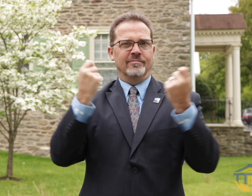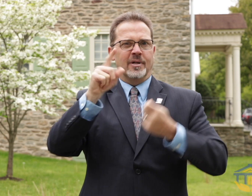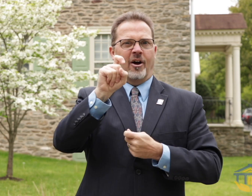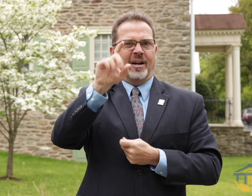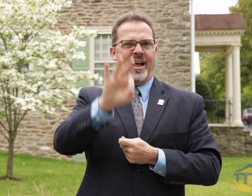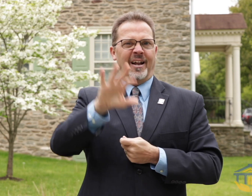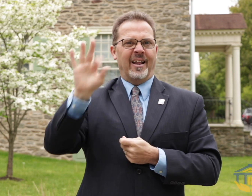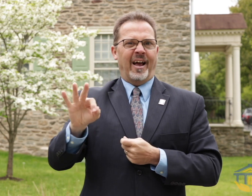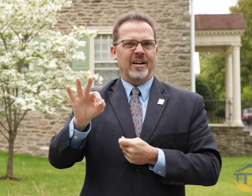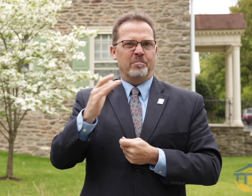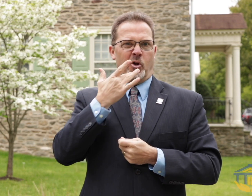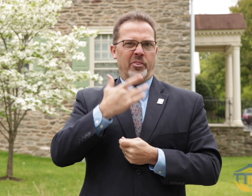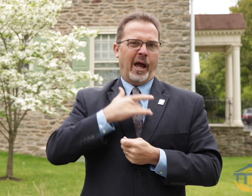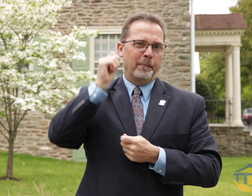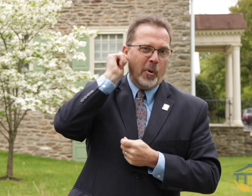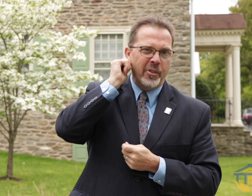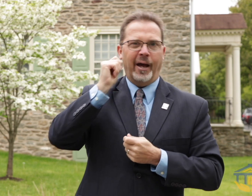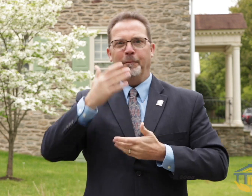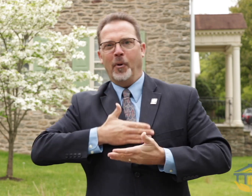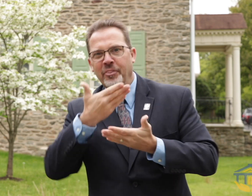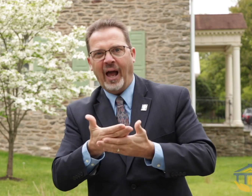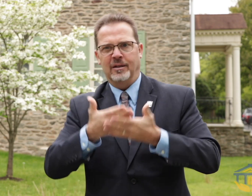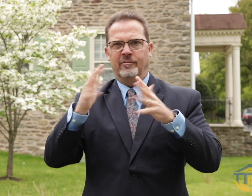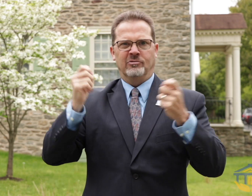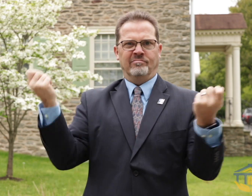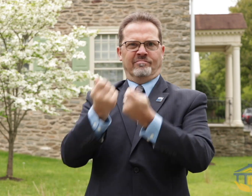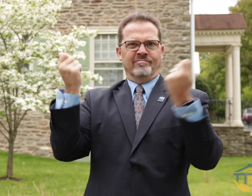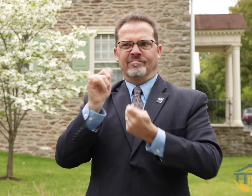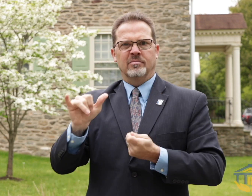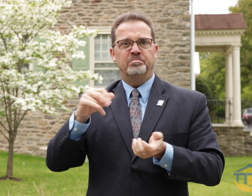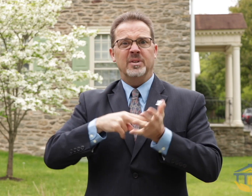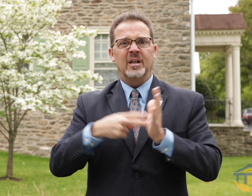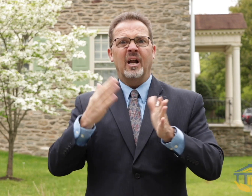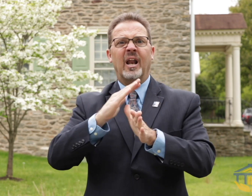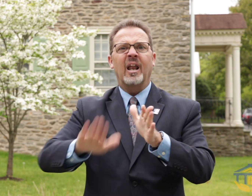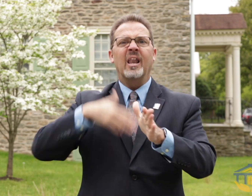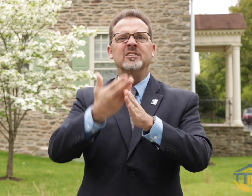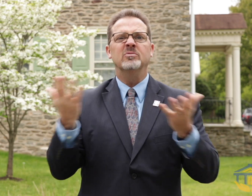just celebrated our 199th birthday. As part of that celebration we were looking